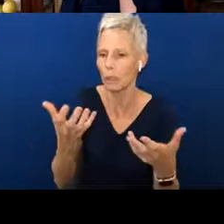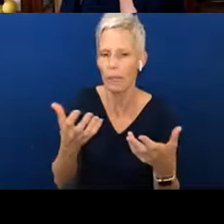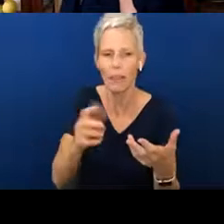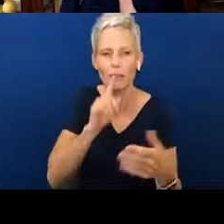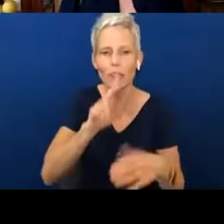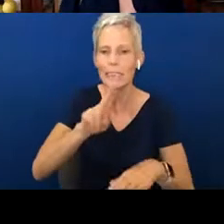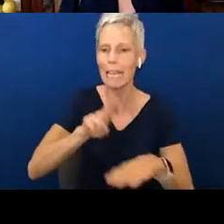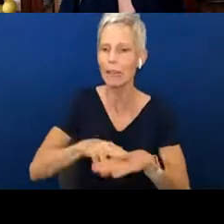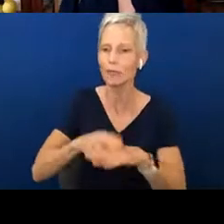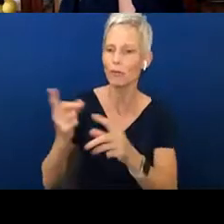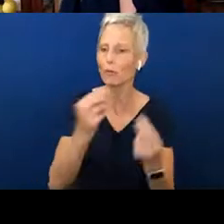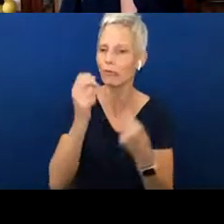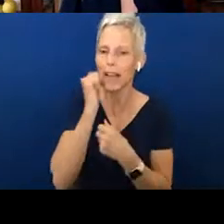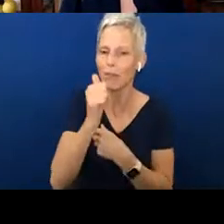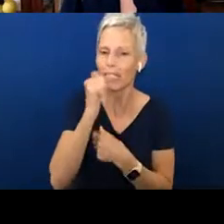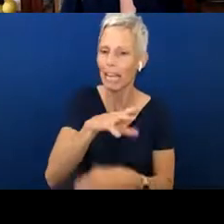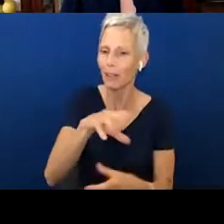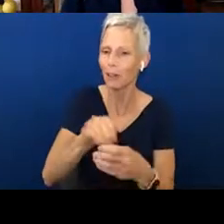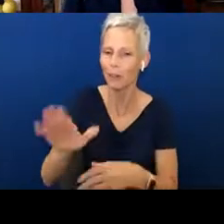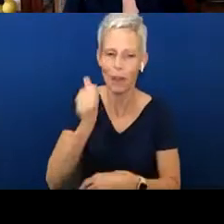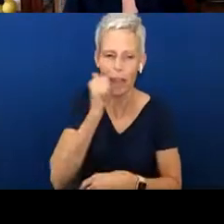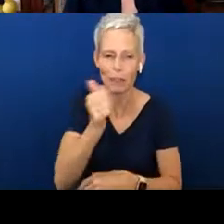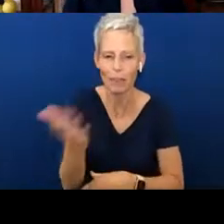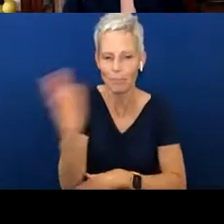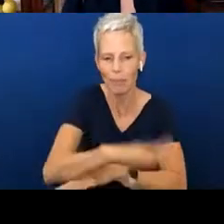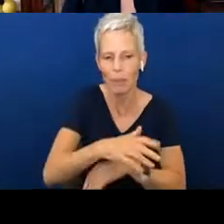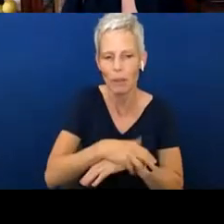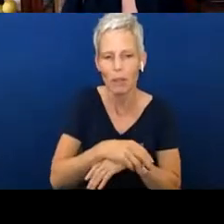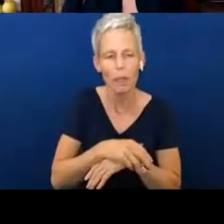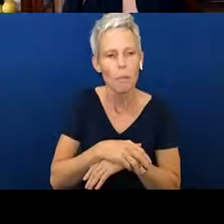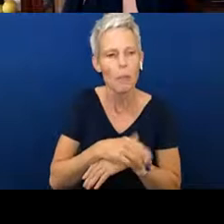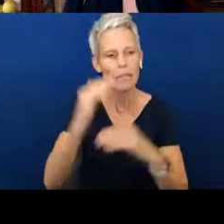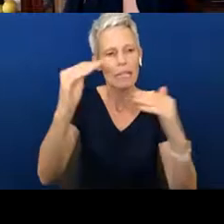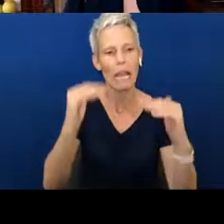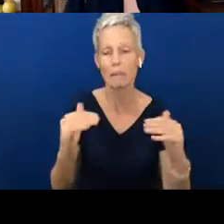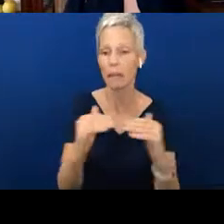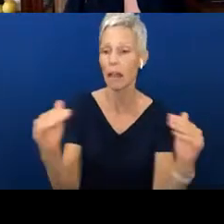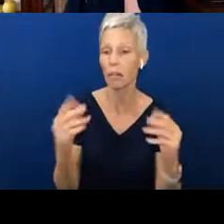So, thinking about this and then going the next to the next level of that, how can we engage